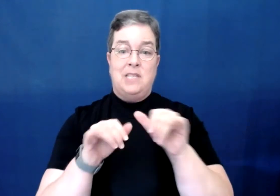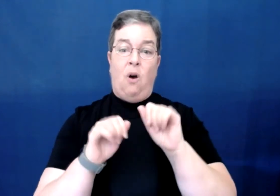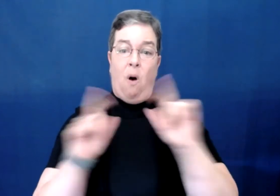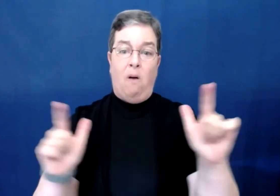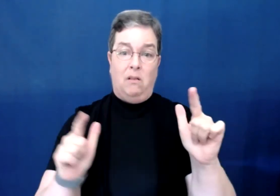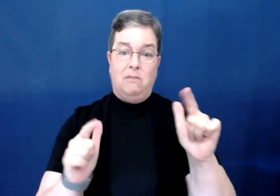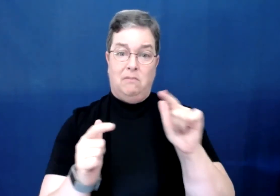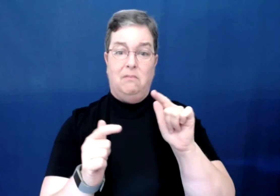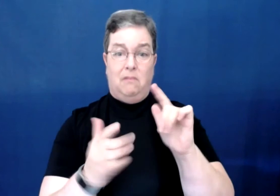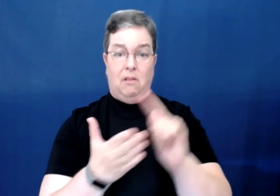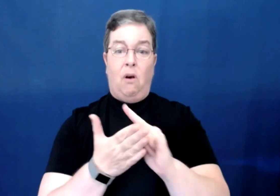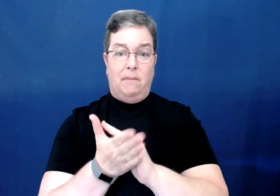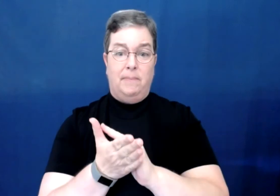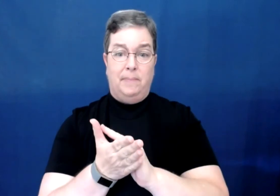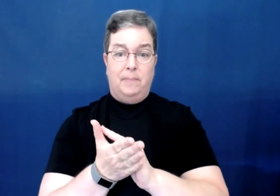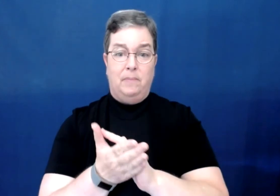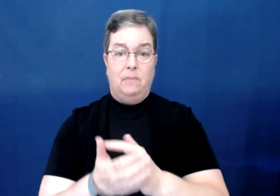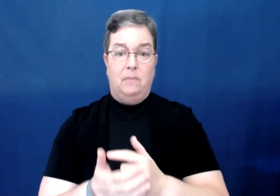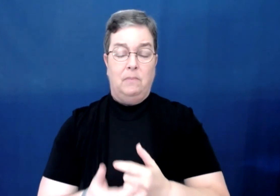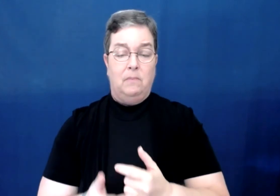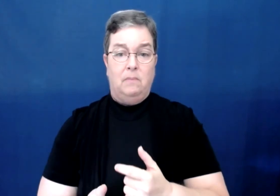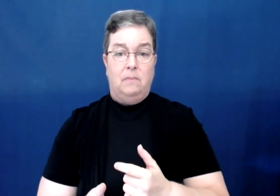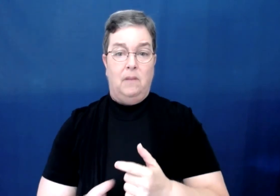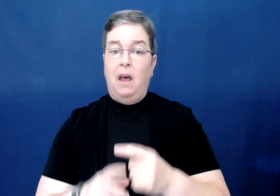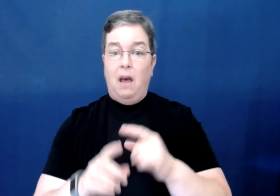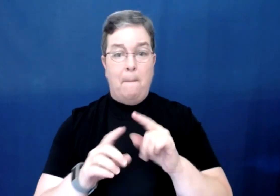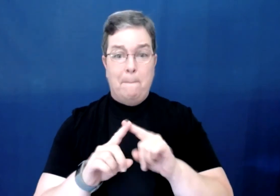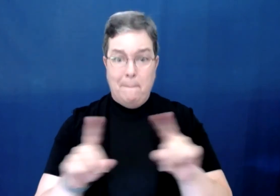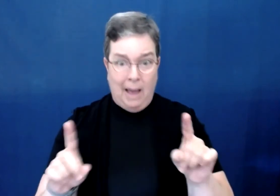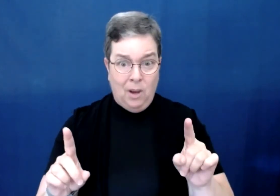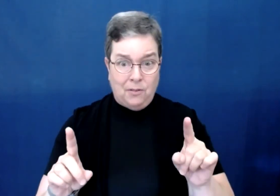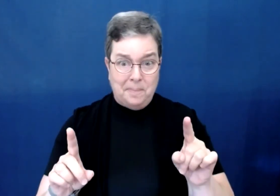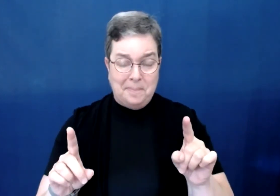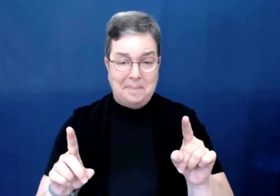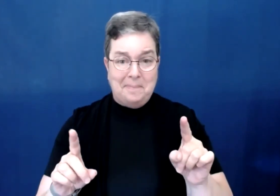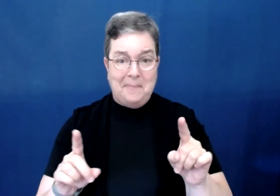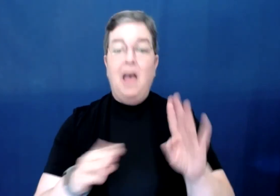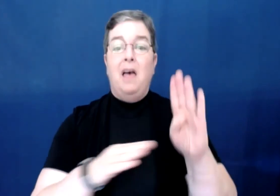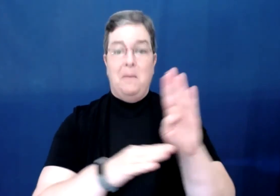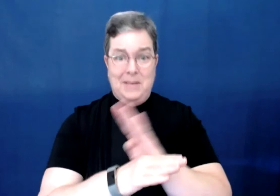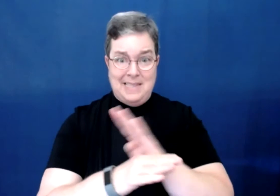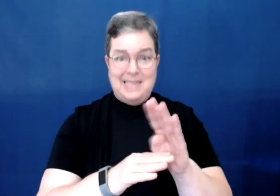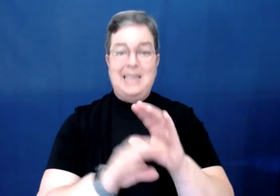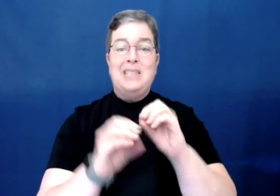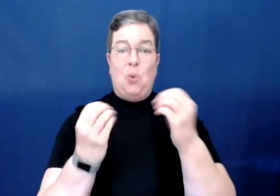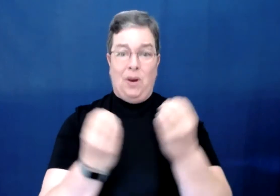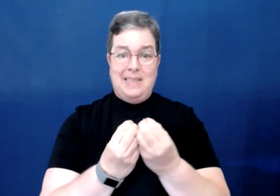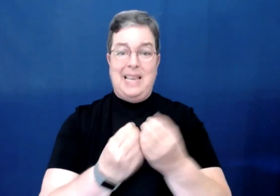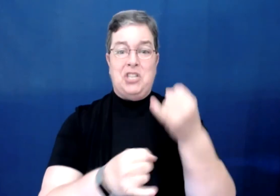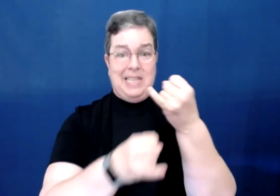law. However, businesses, organizations,